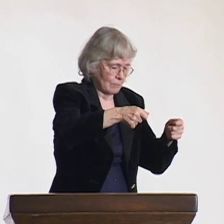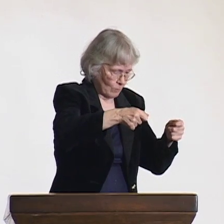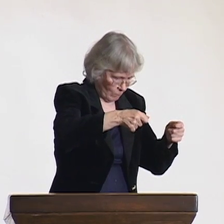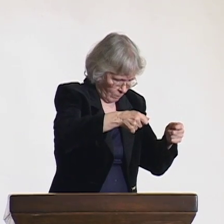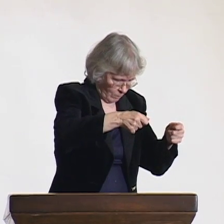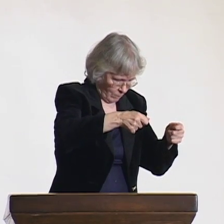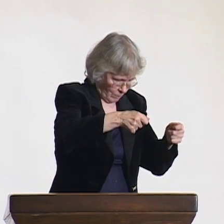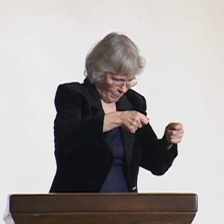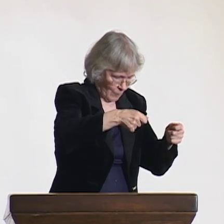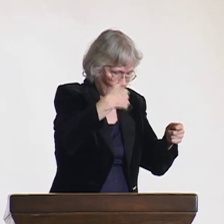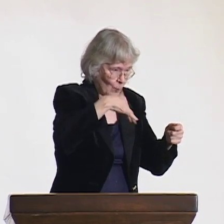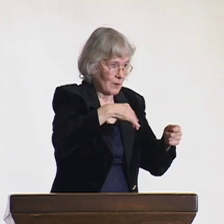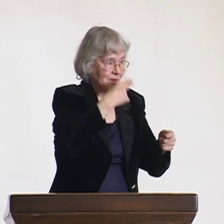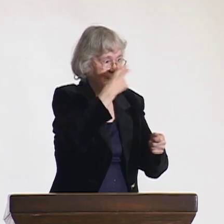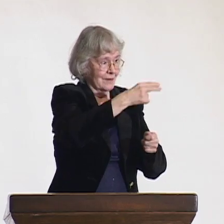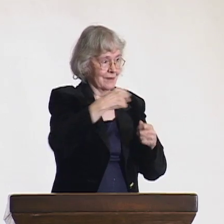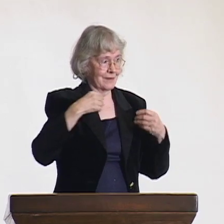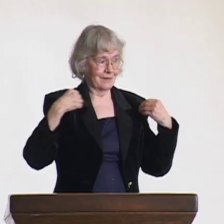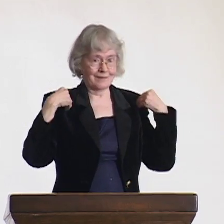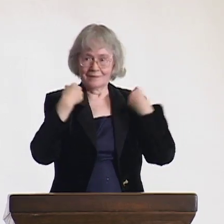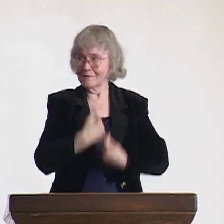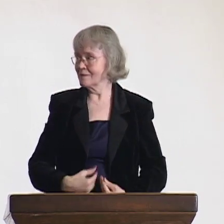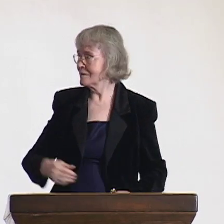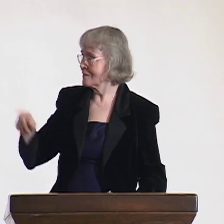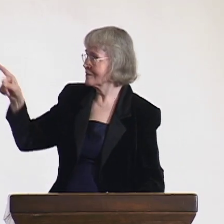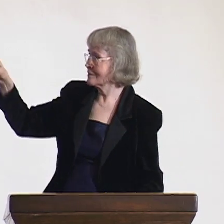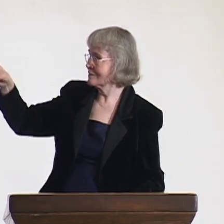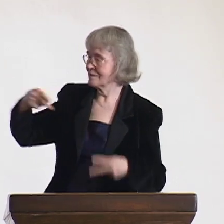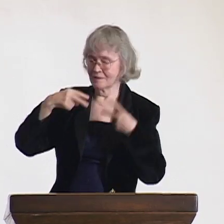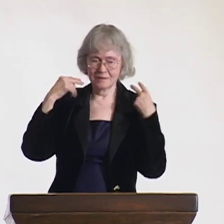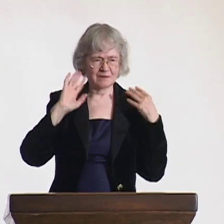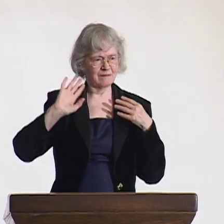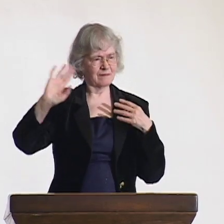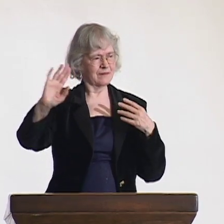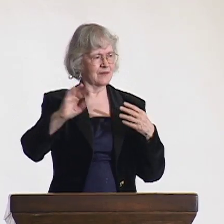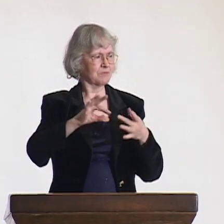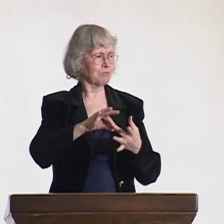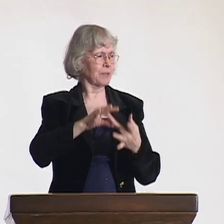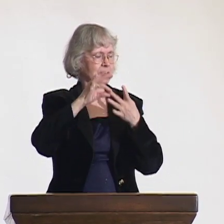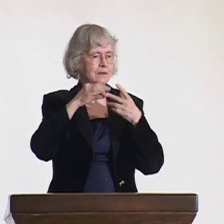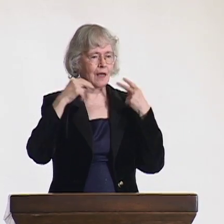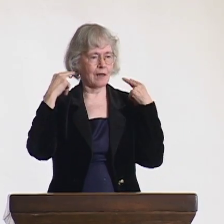I did not look in the bag until I was on the plane. It was a beautiful jacket with the adornments